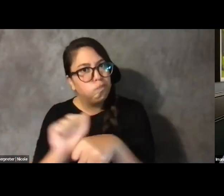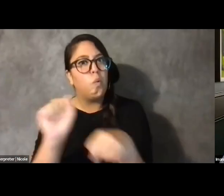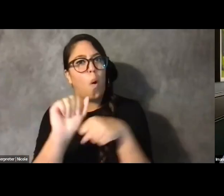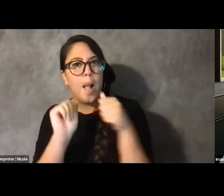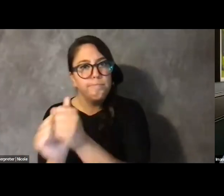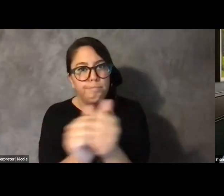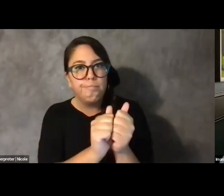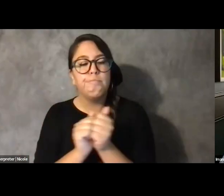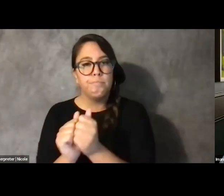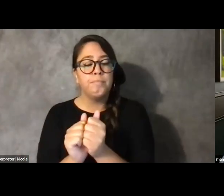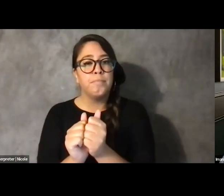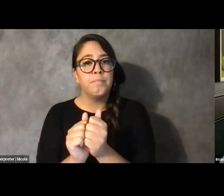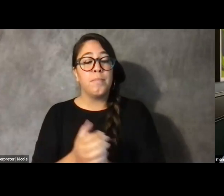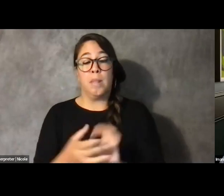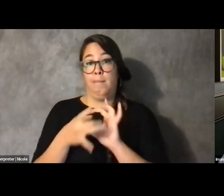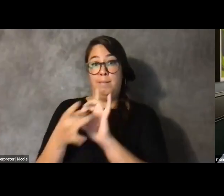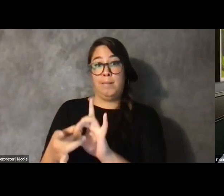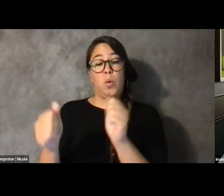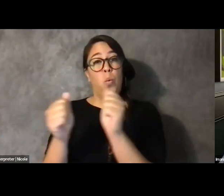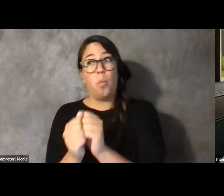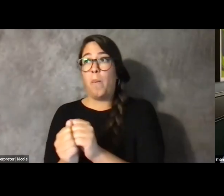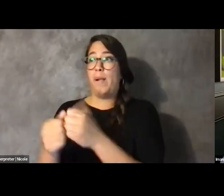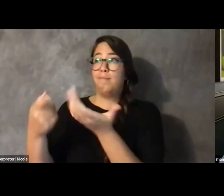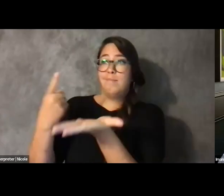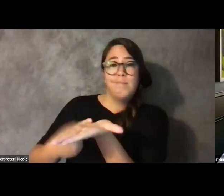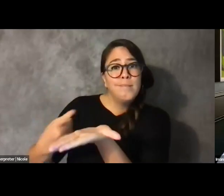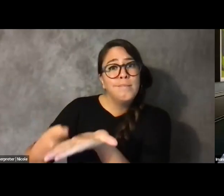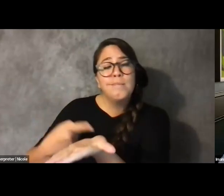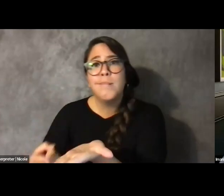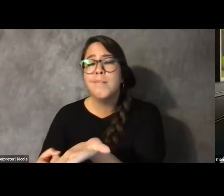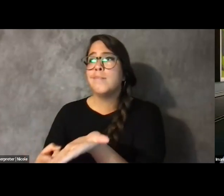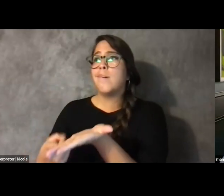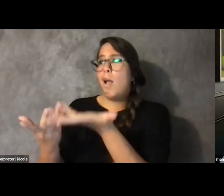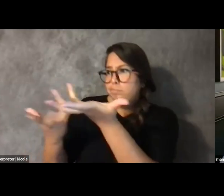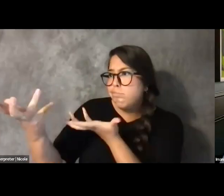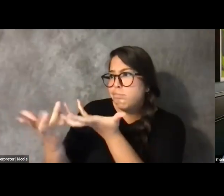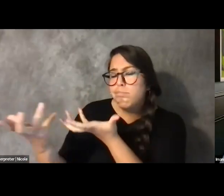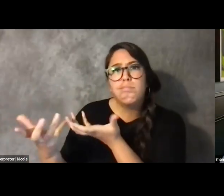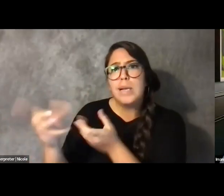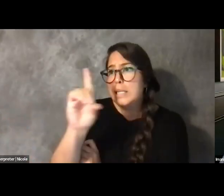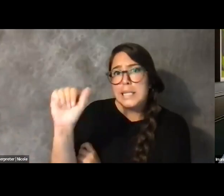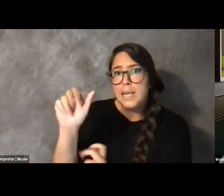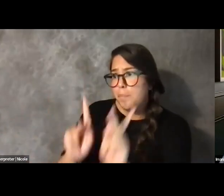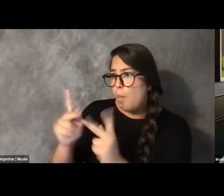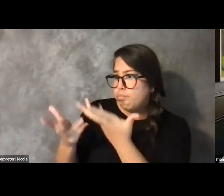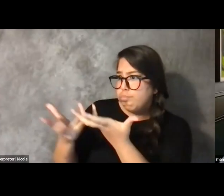And in terms of talking about and speaking to disabled people, it is a lovely change of pace